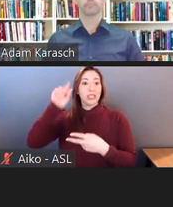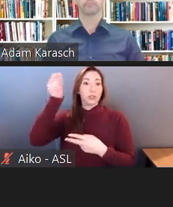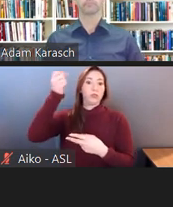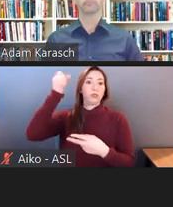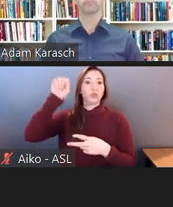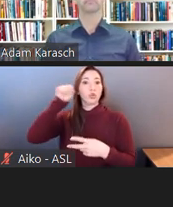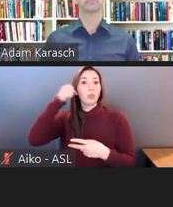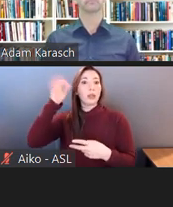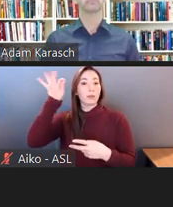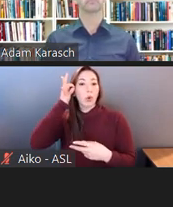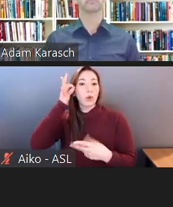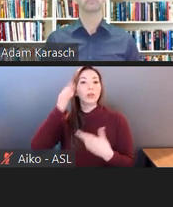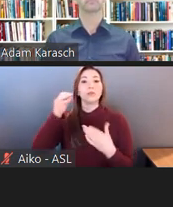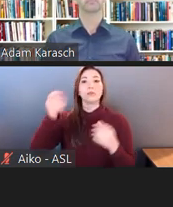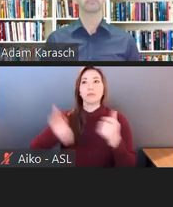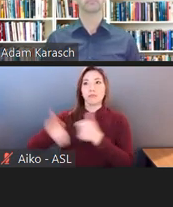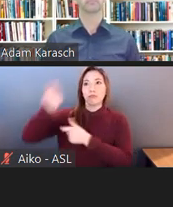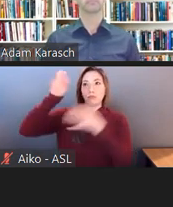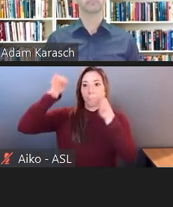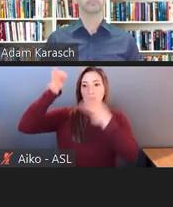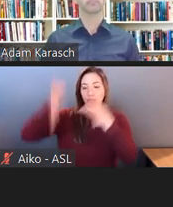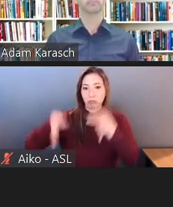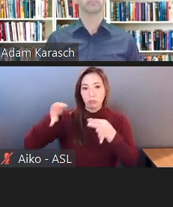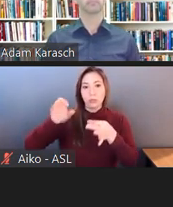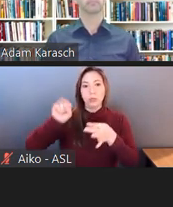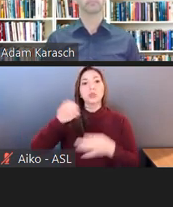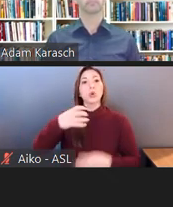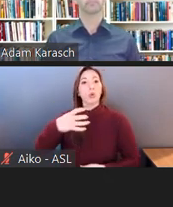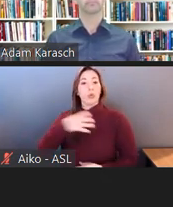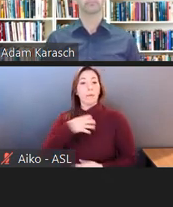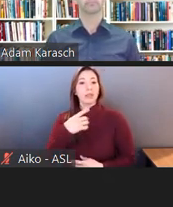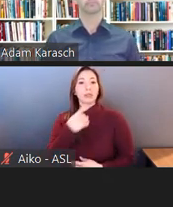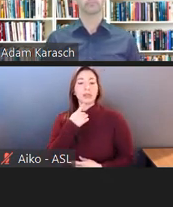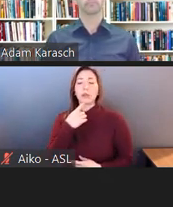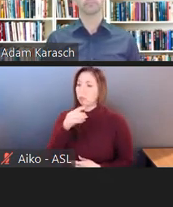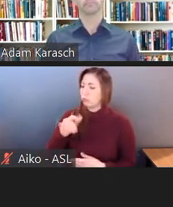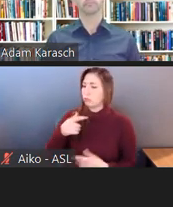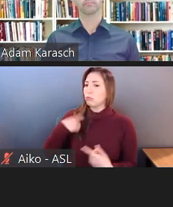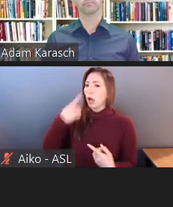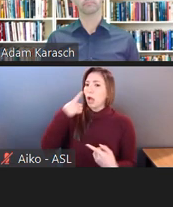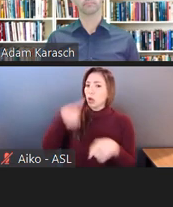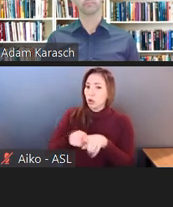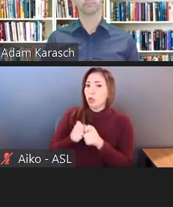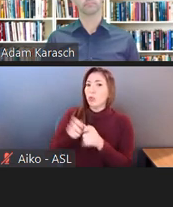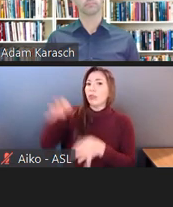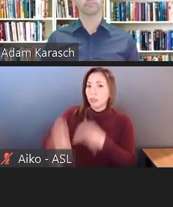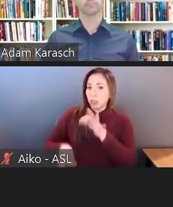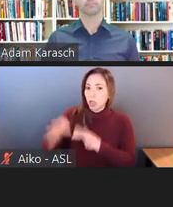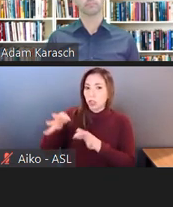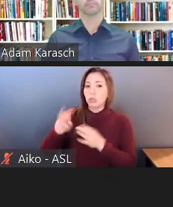the trial court-- said that the trial court decision was correct. And decided that the ASL interpreters